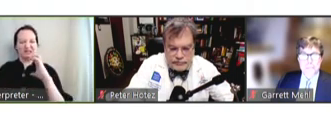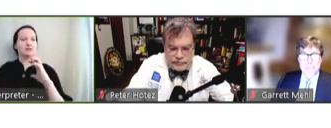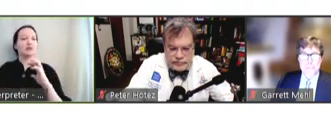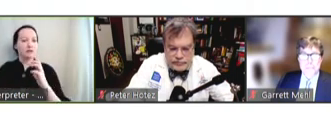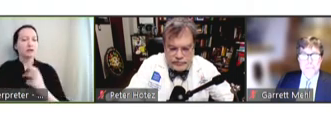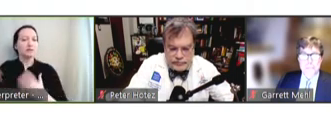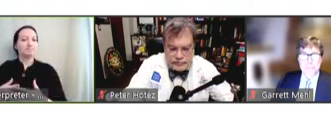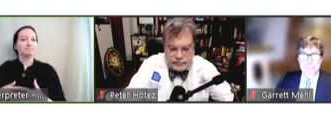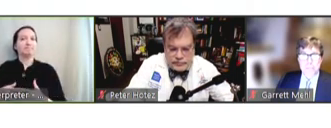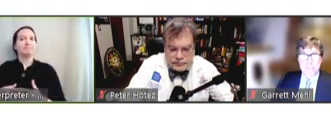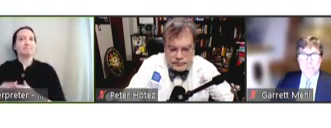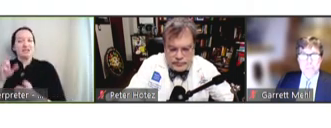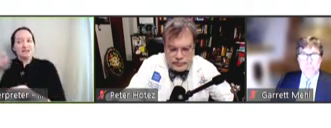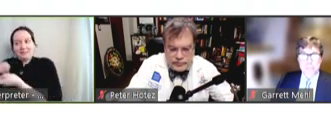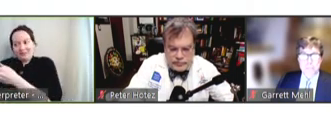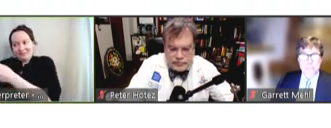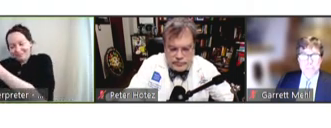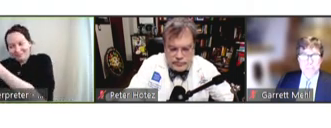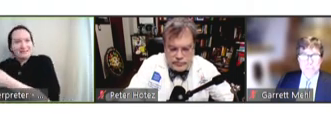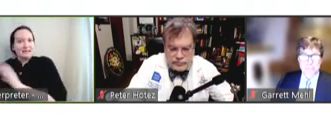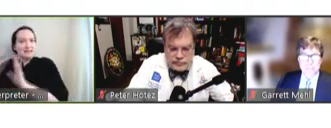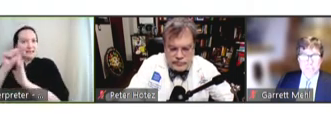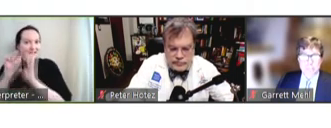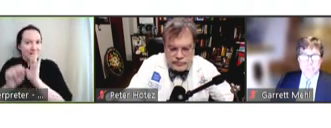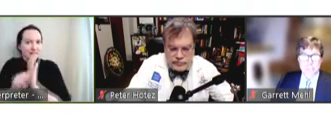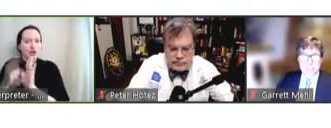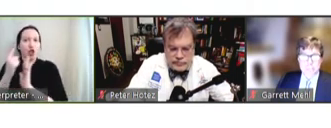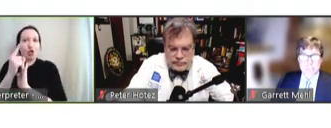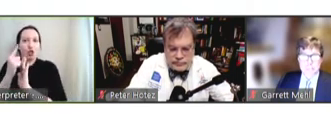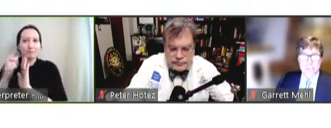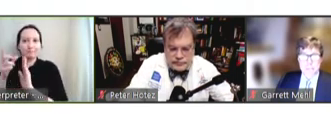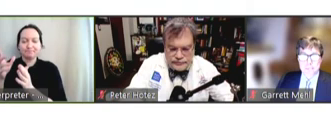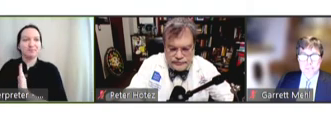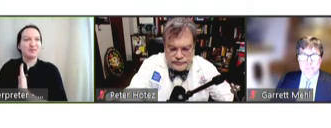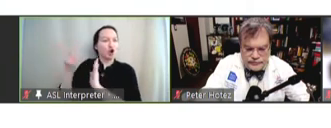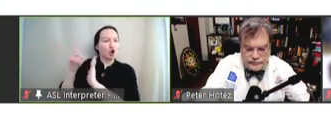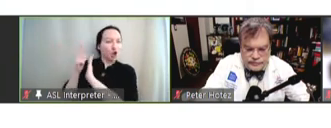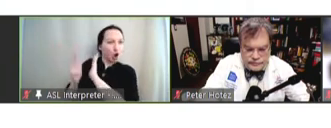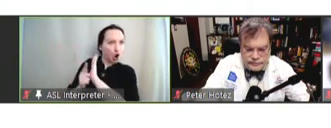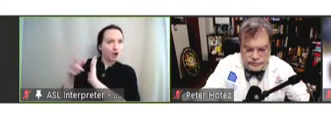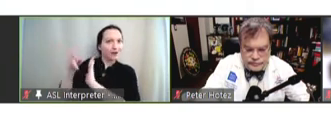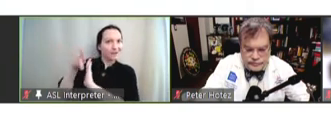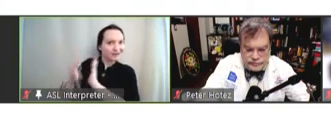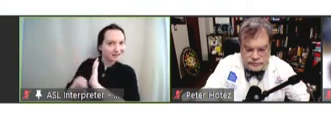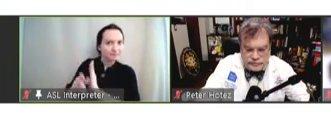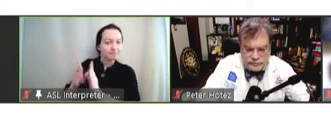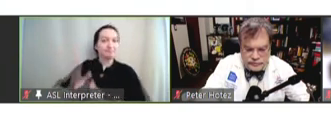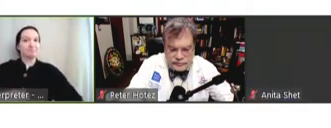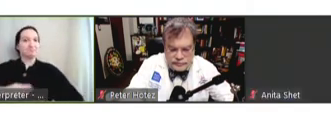jurisdictions, states, that have laws or policies on the books that prohibit the generation of a